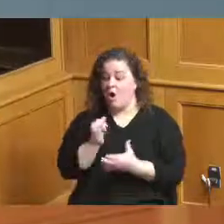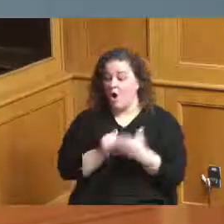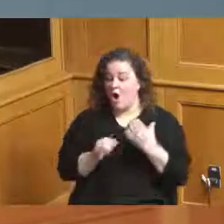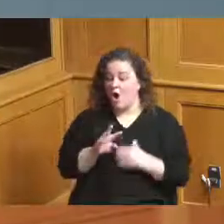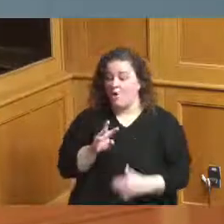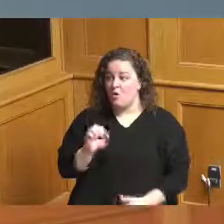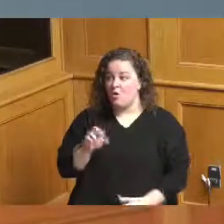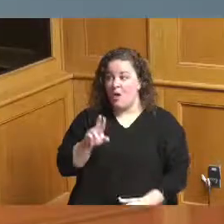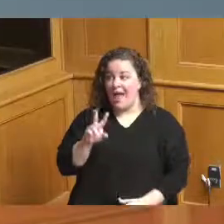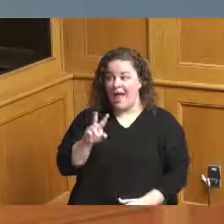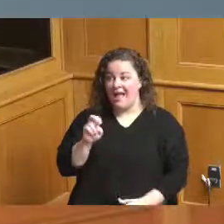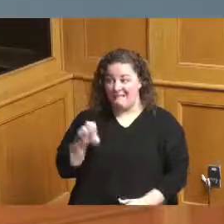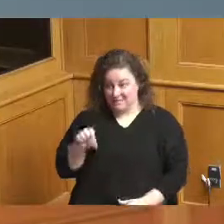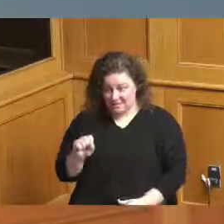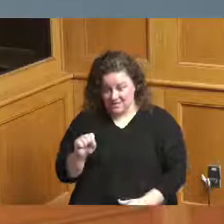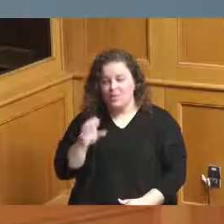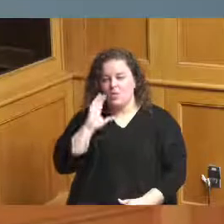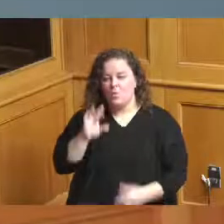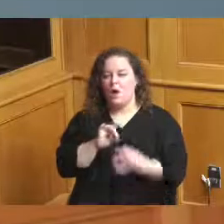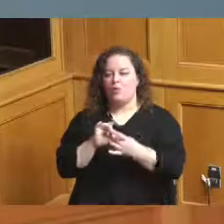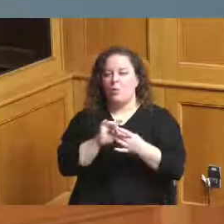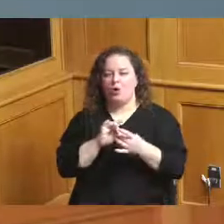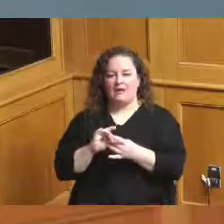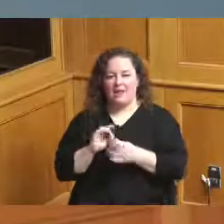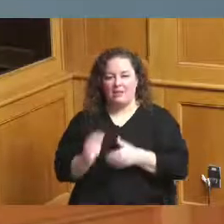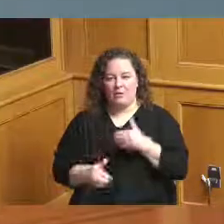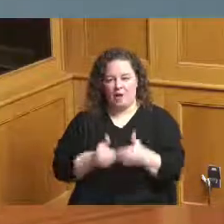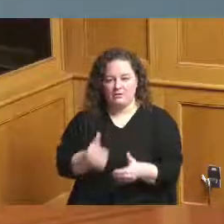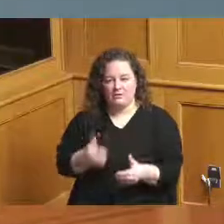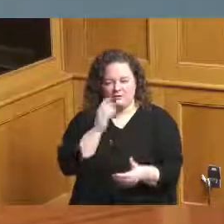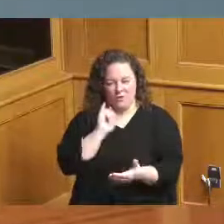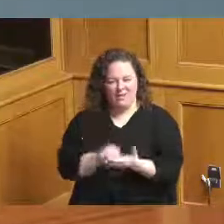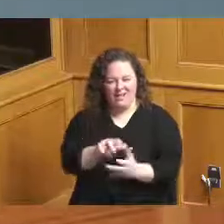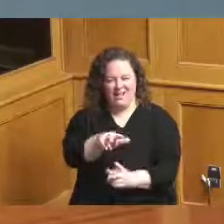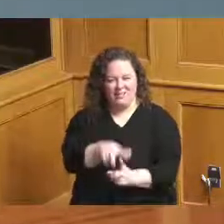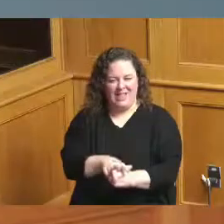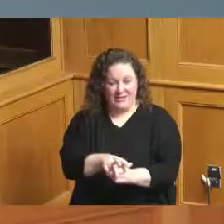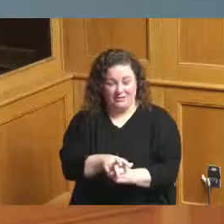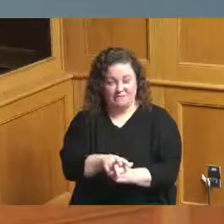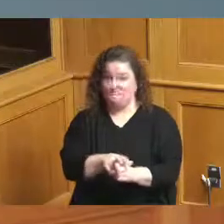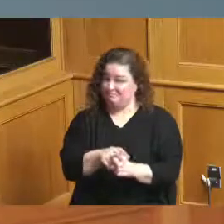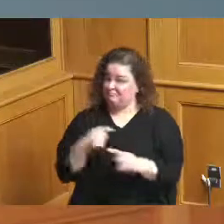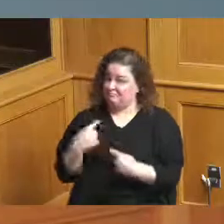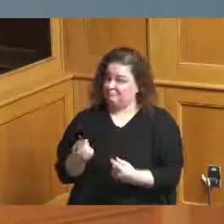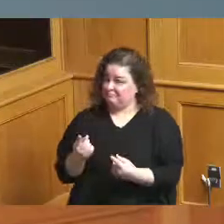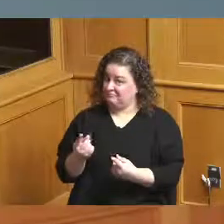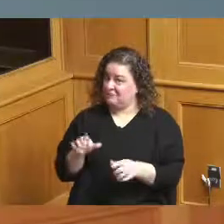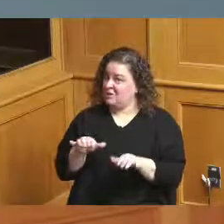the process of the application process and they've done a great job before and I'm sure they will